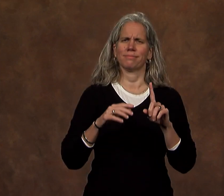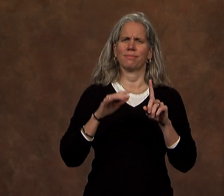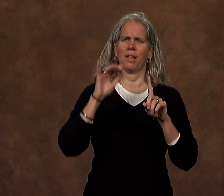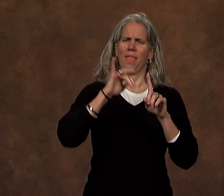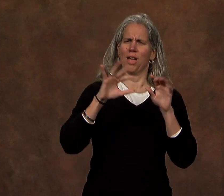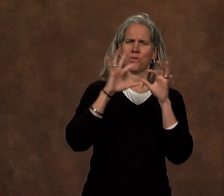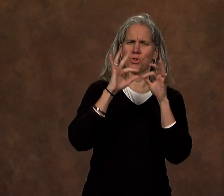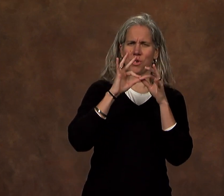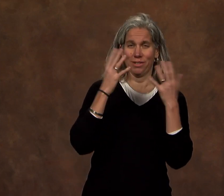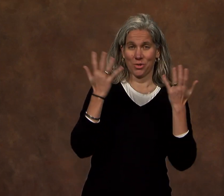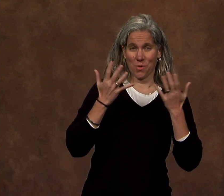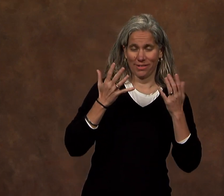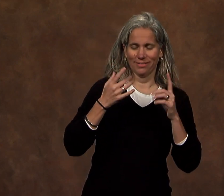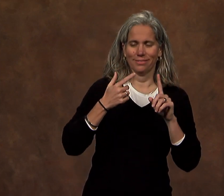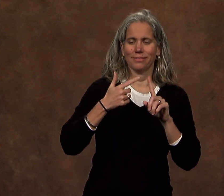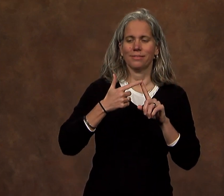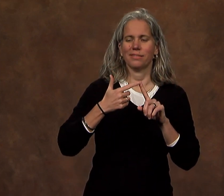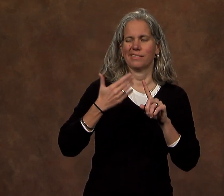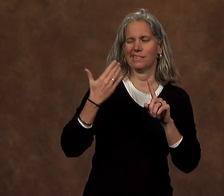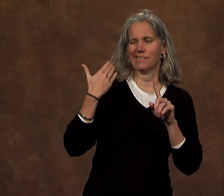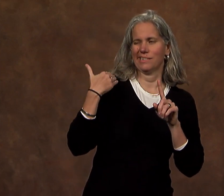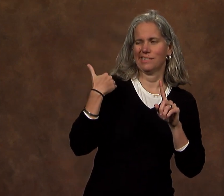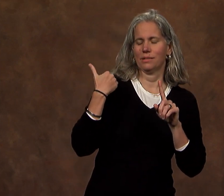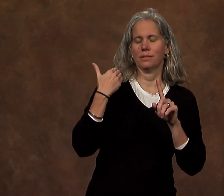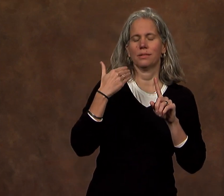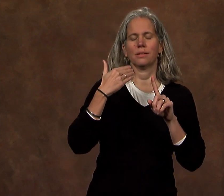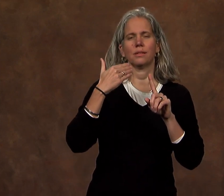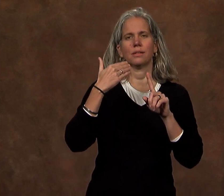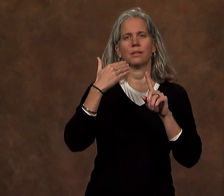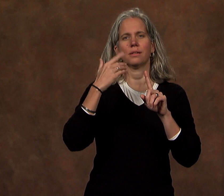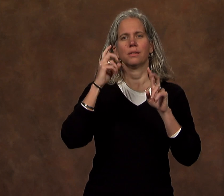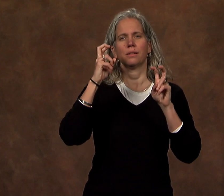That story comes from a not-so-long-ago crisis